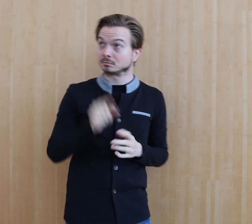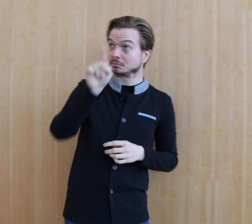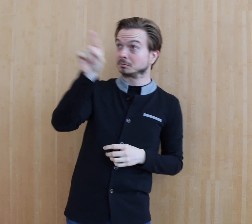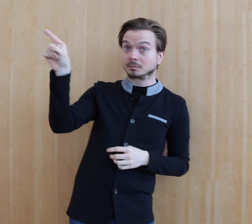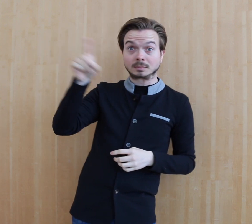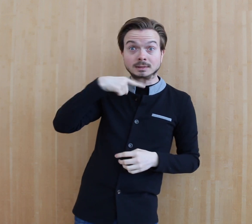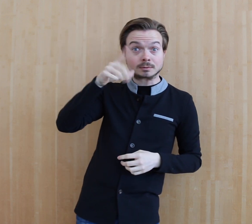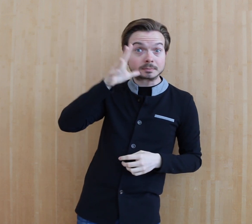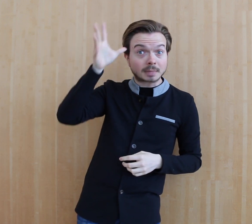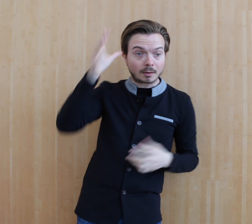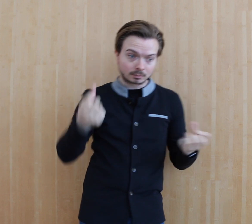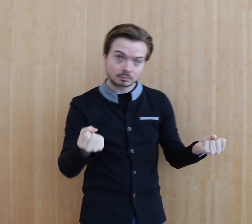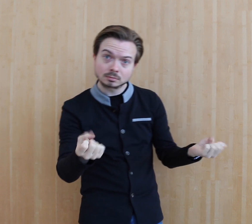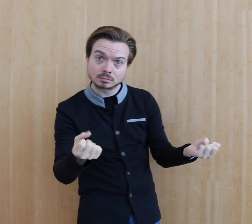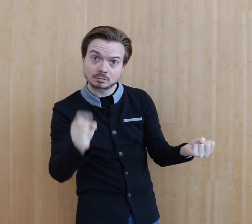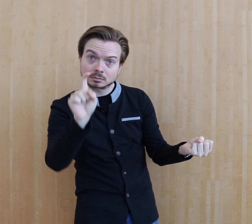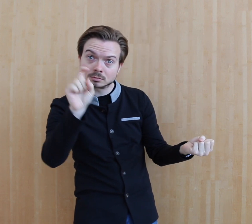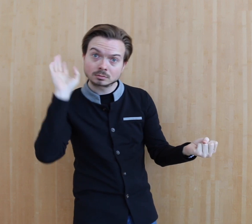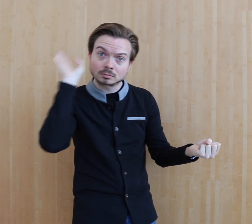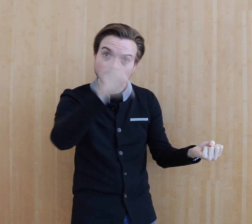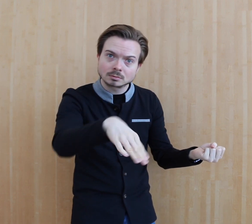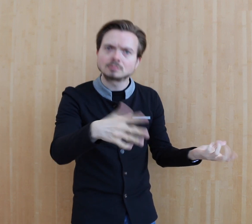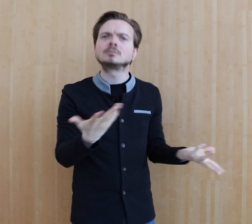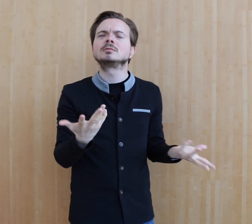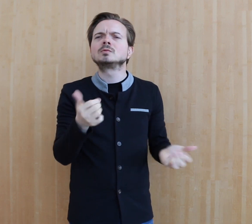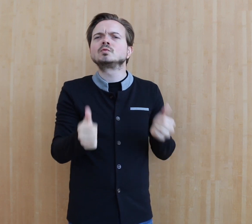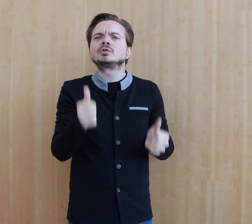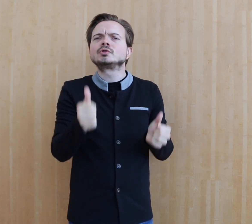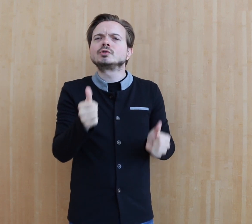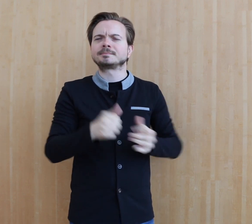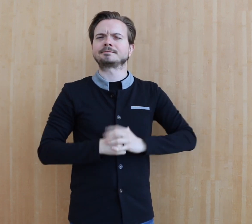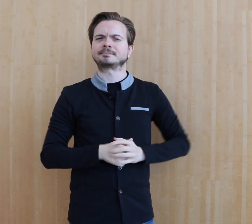Or did the hearing parents themselves communicate with the children on a daily basis?